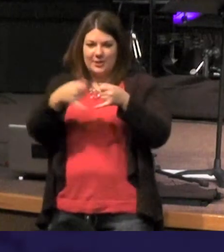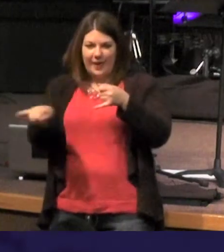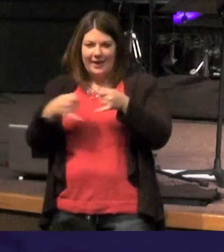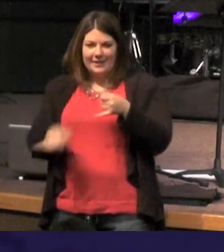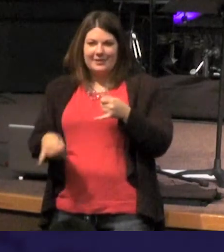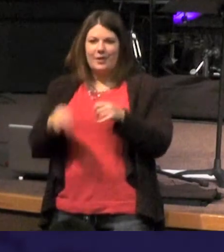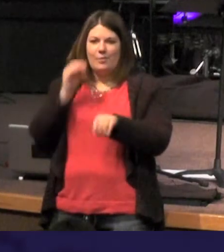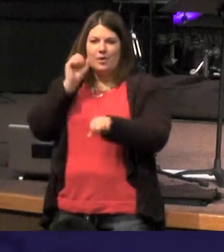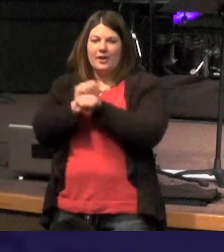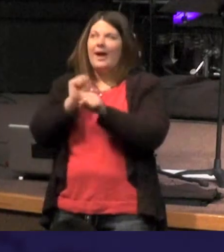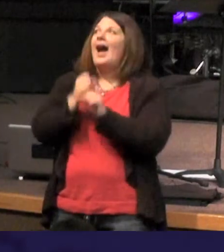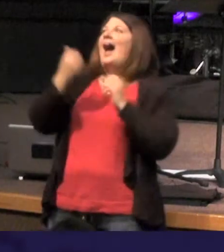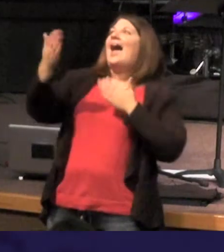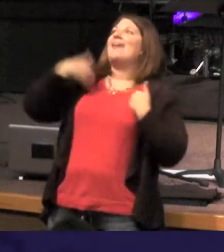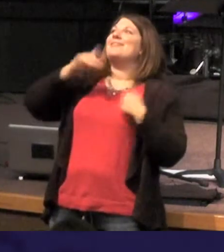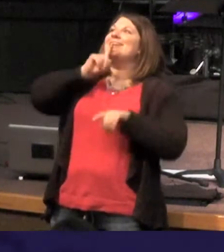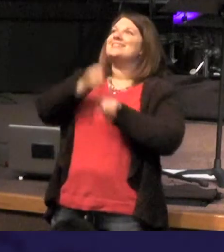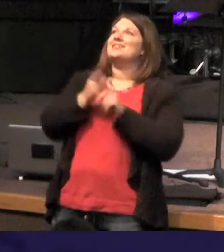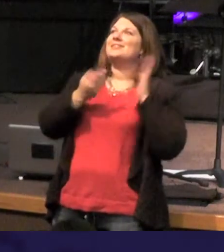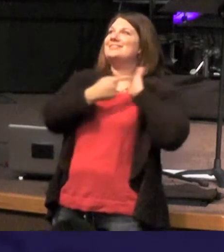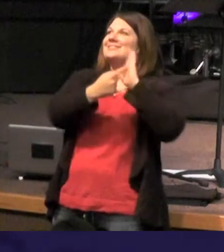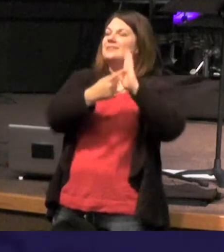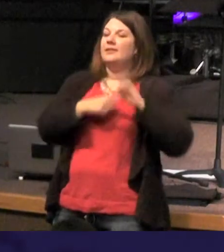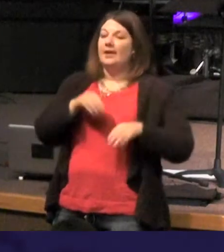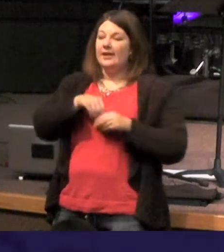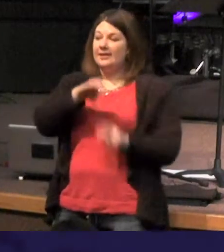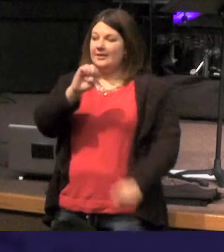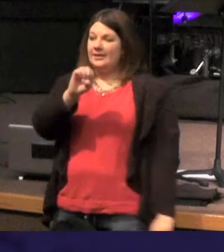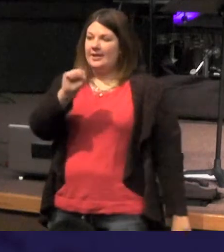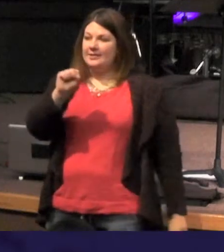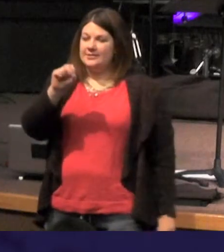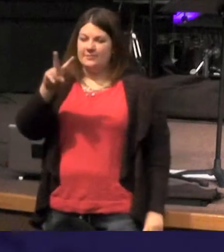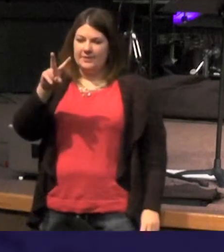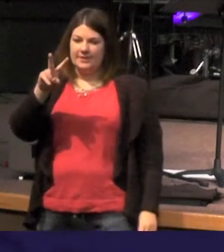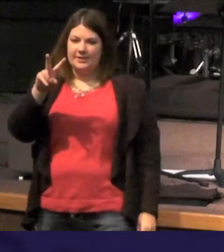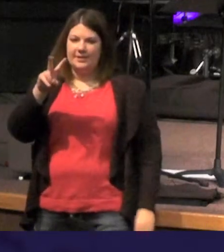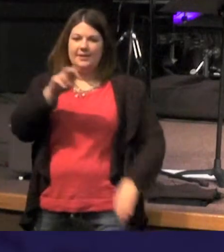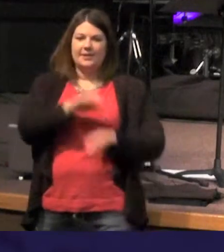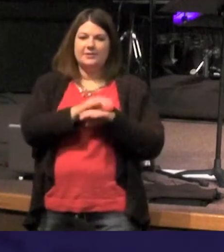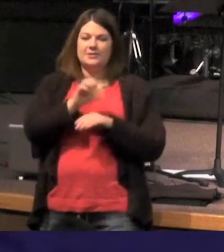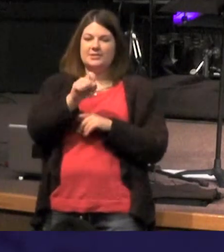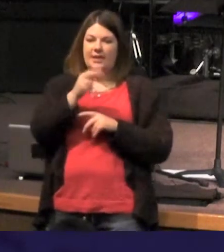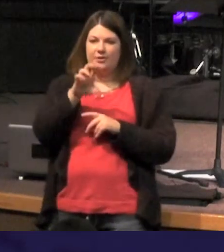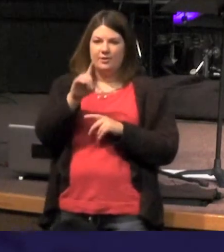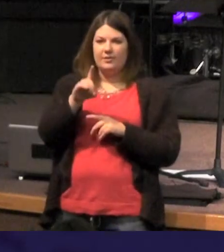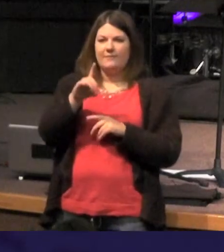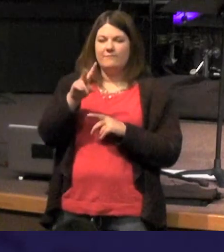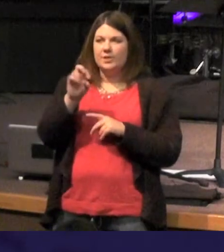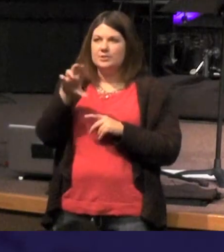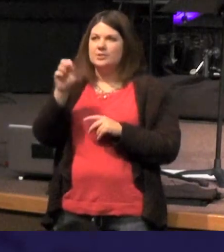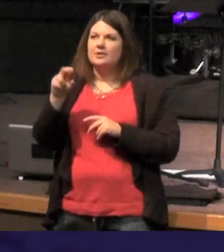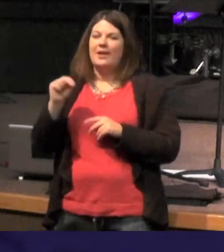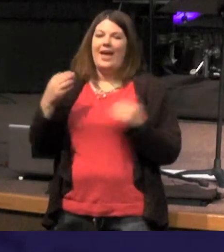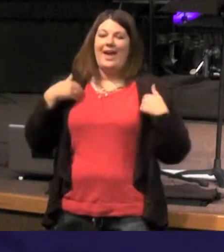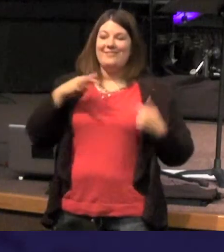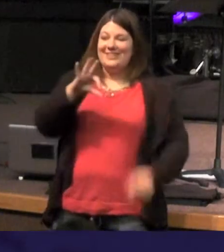here's the answer in the ESV English Standard Version - depends what version you use but in the ESV there are actually 97